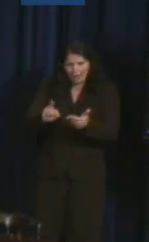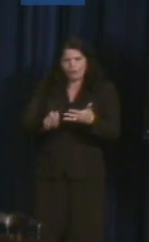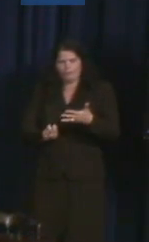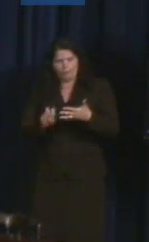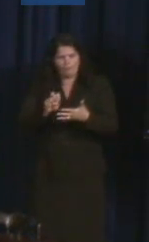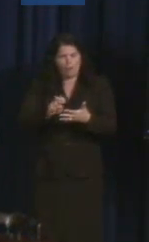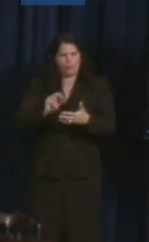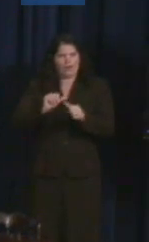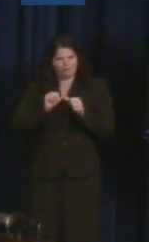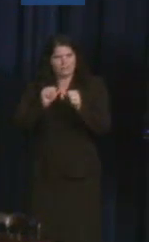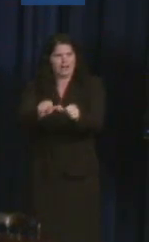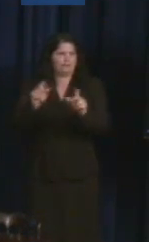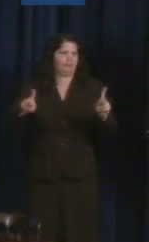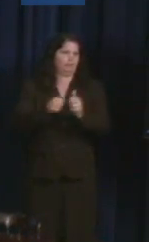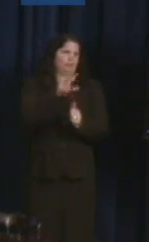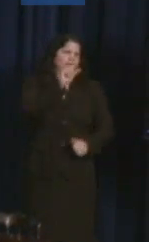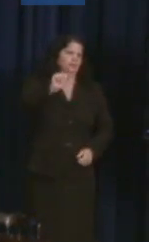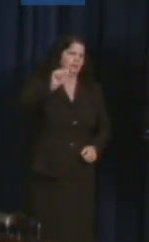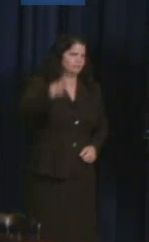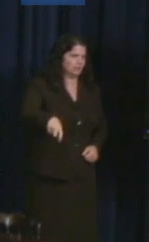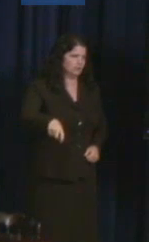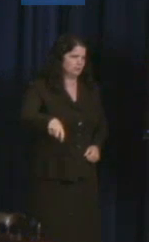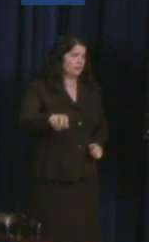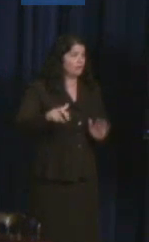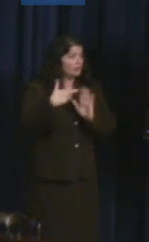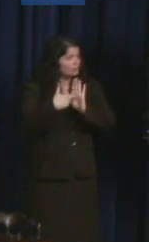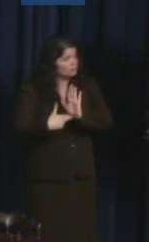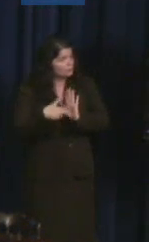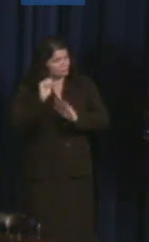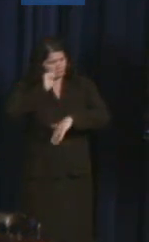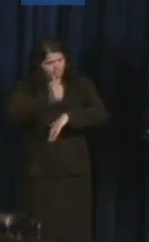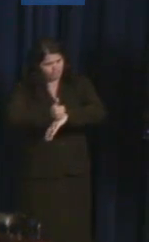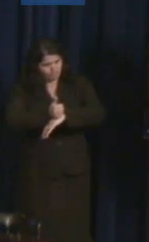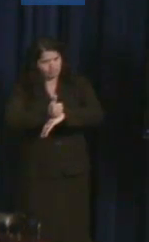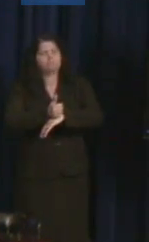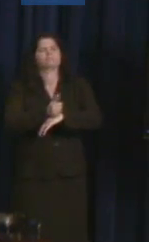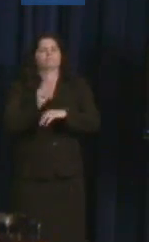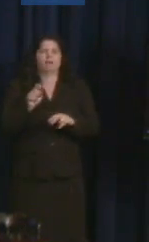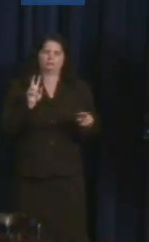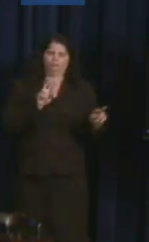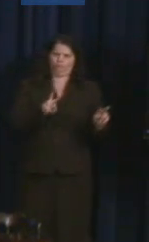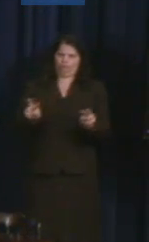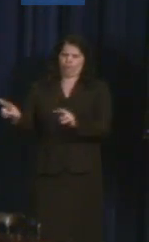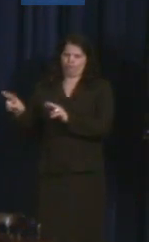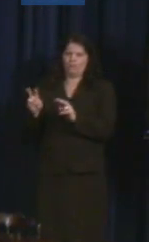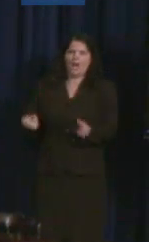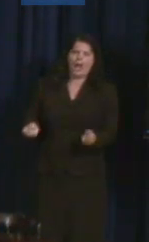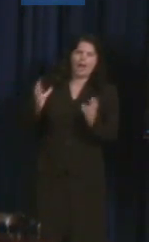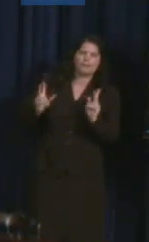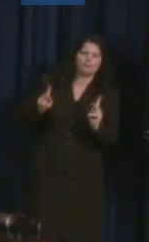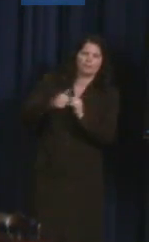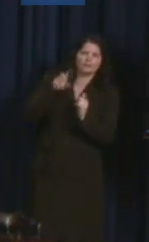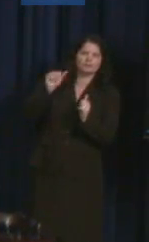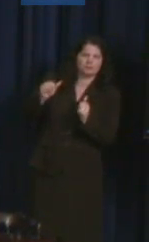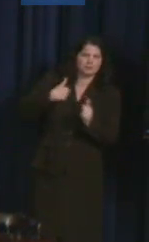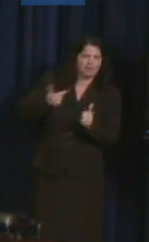These increased regulations also require increased data collection and recordkeeping to improve employer accountability.